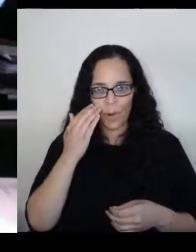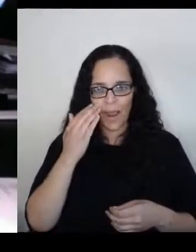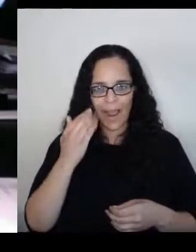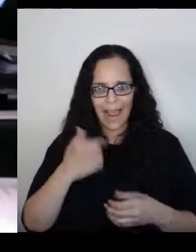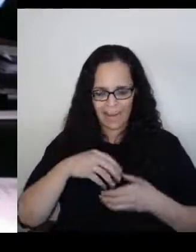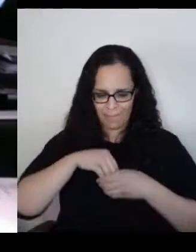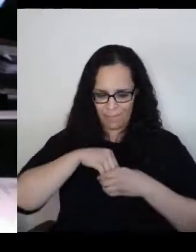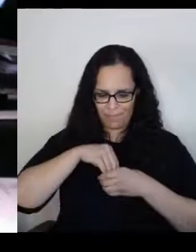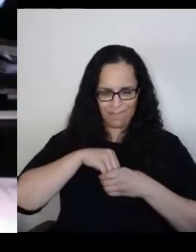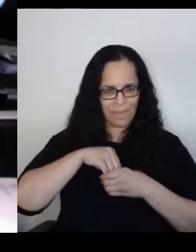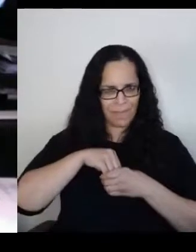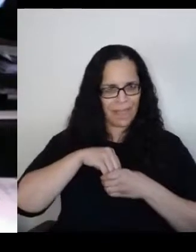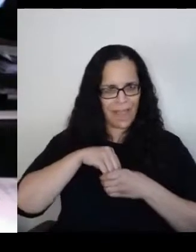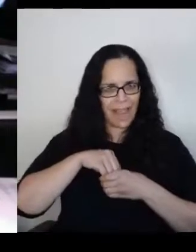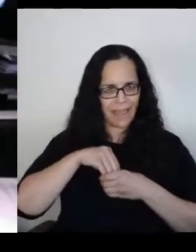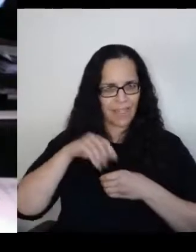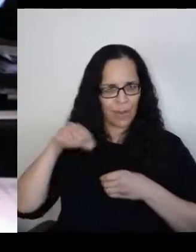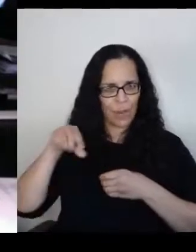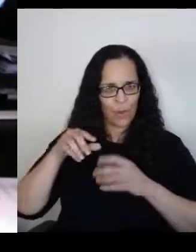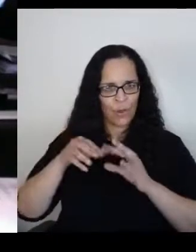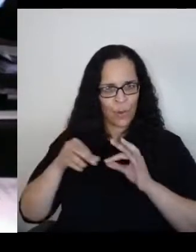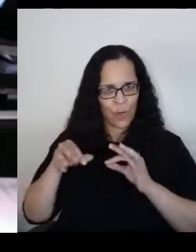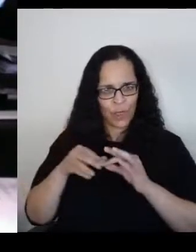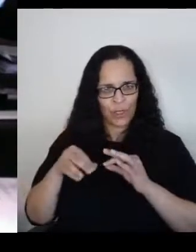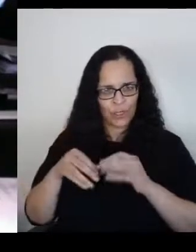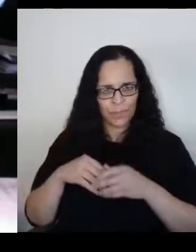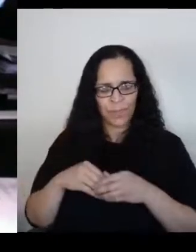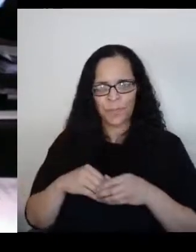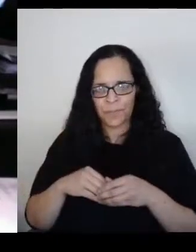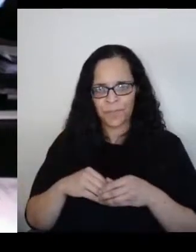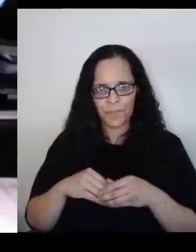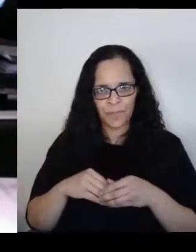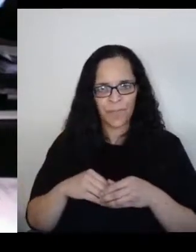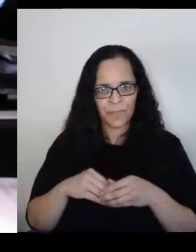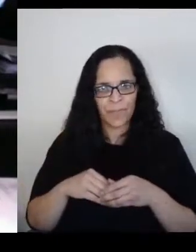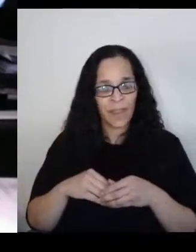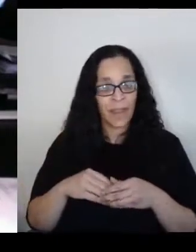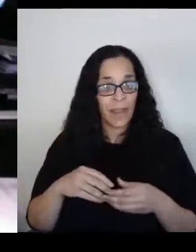I had the same experience of being shocked